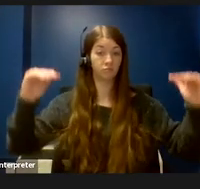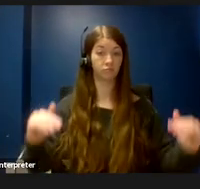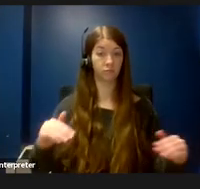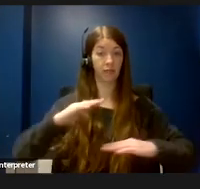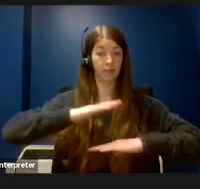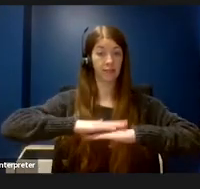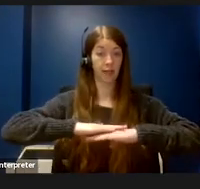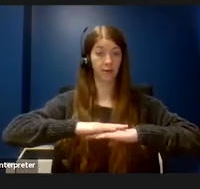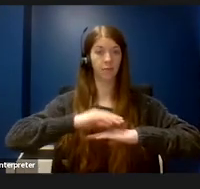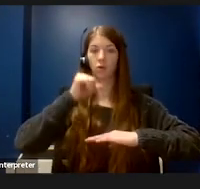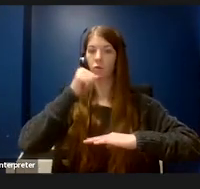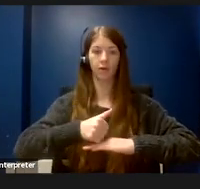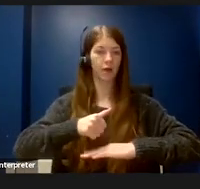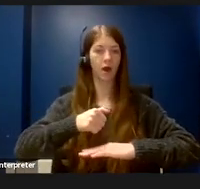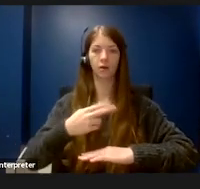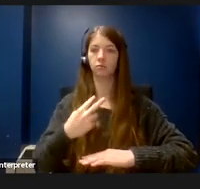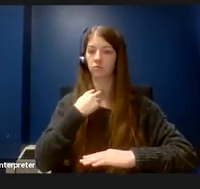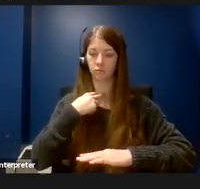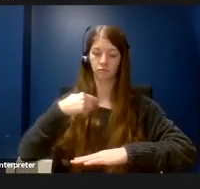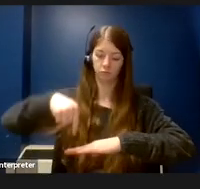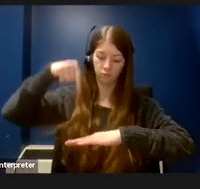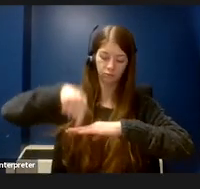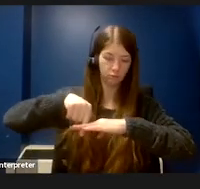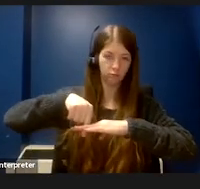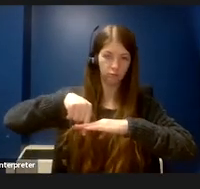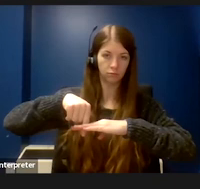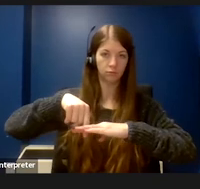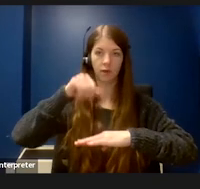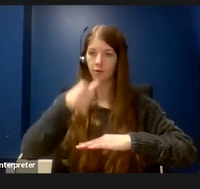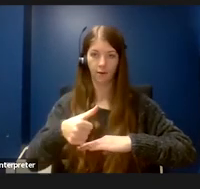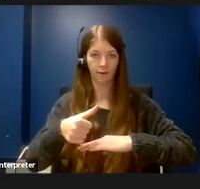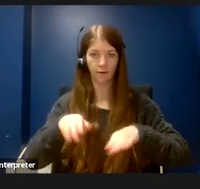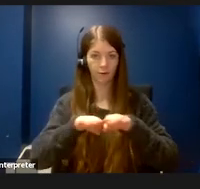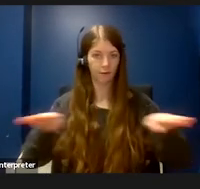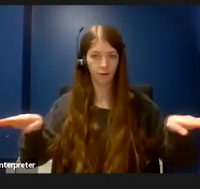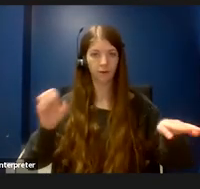to the floor so they could also be slid over a little bit if the aisle needed to be widened.